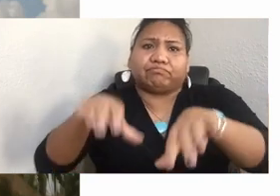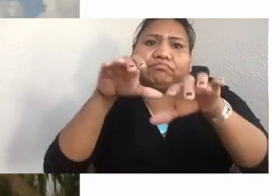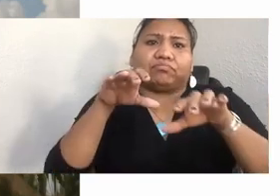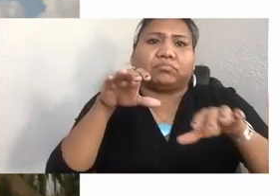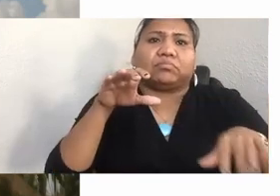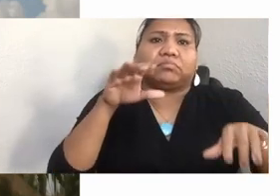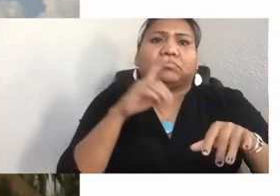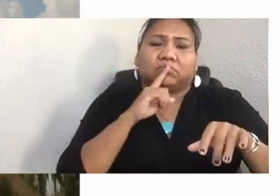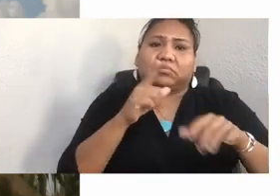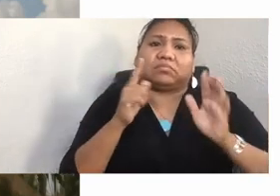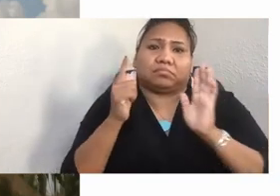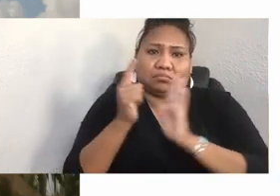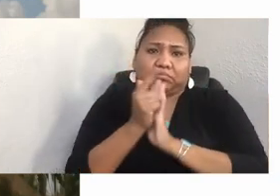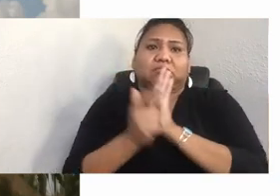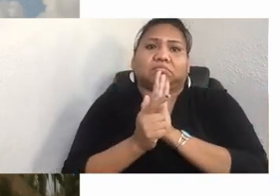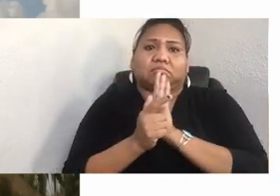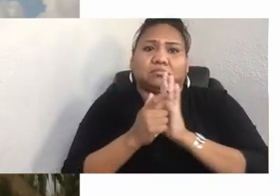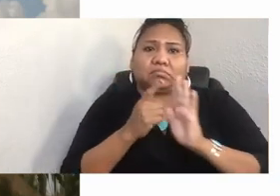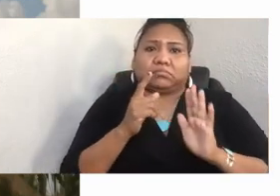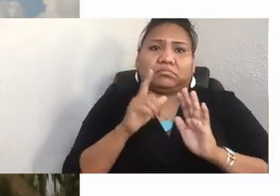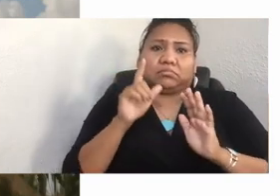to begin shifting some of these realities